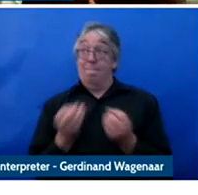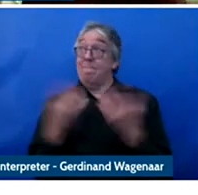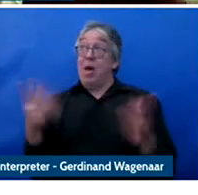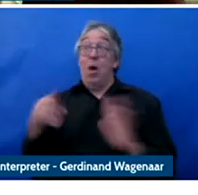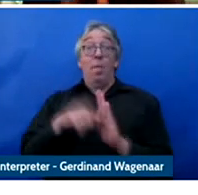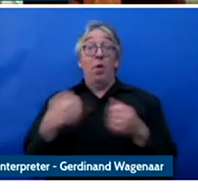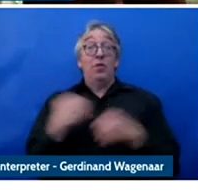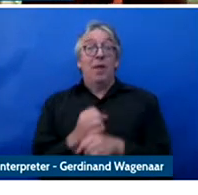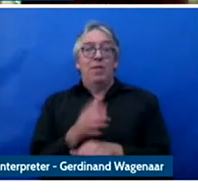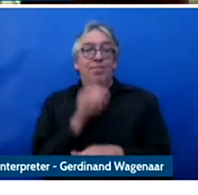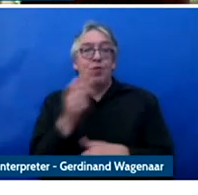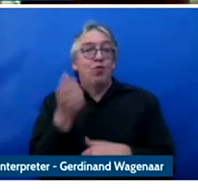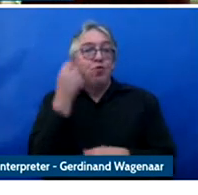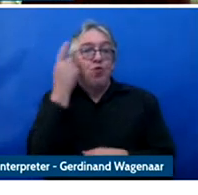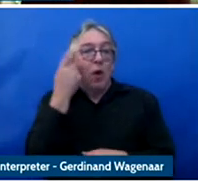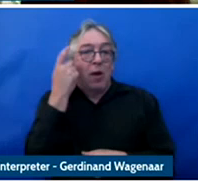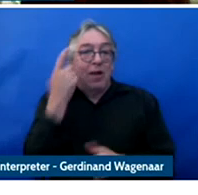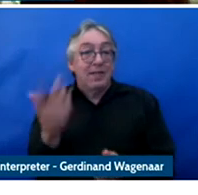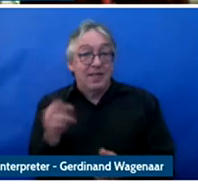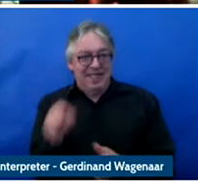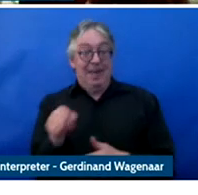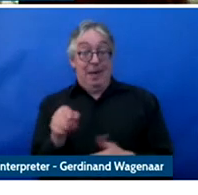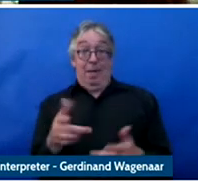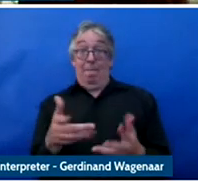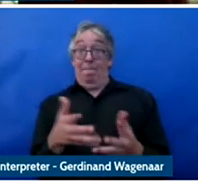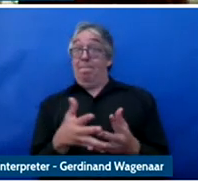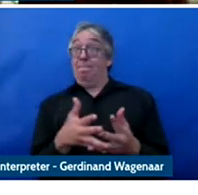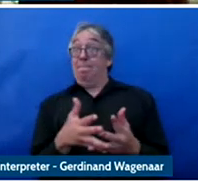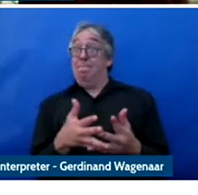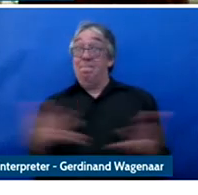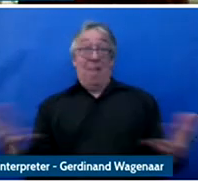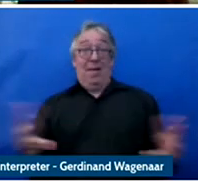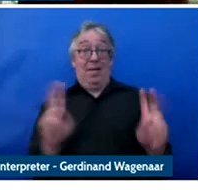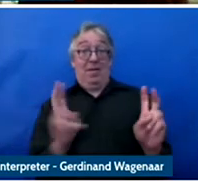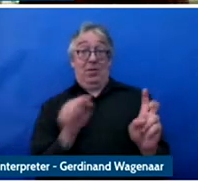The other issue that is emerging when we were talking about the development of